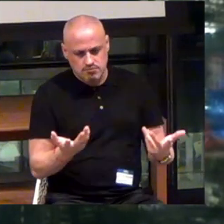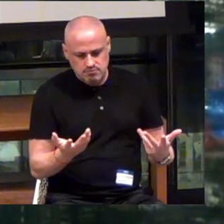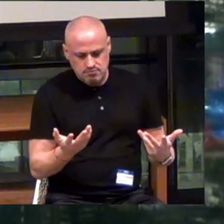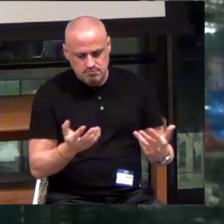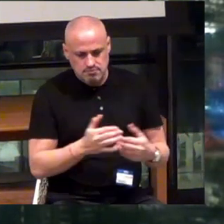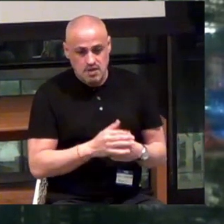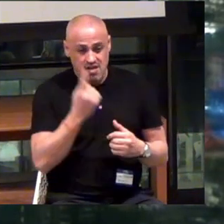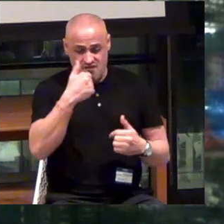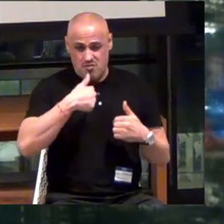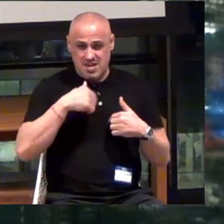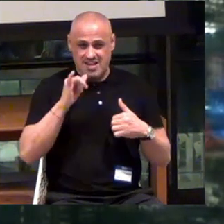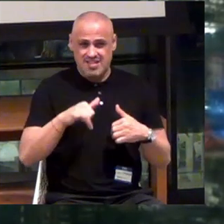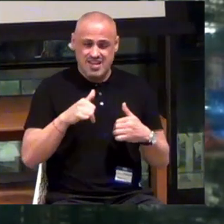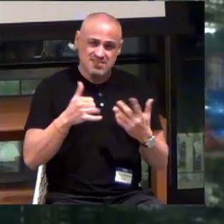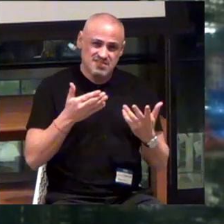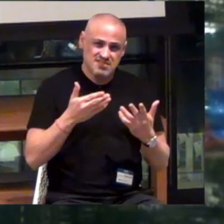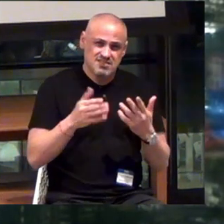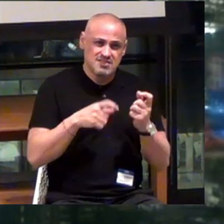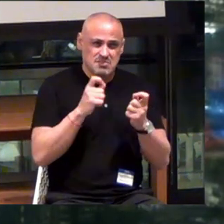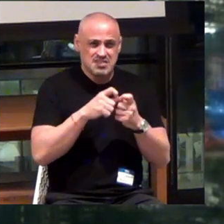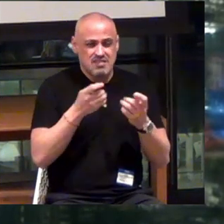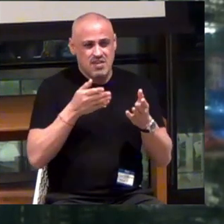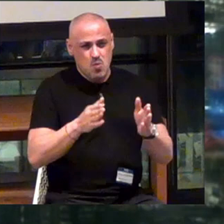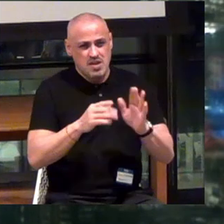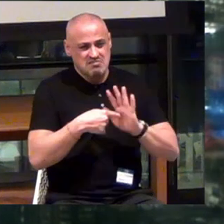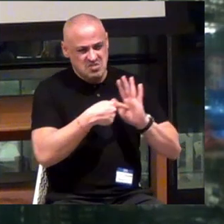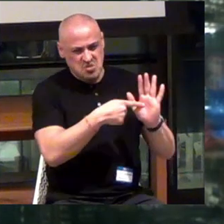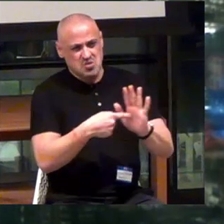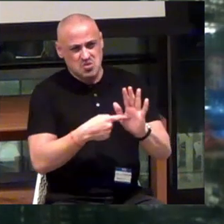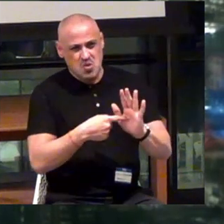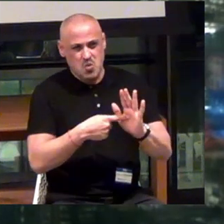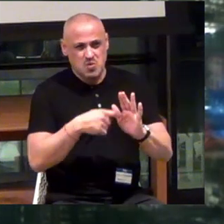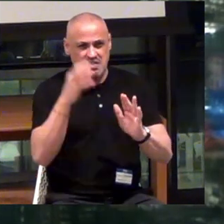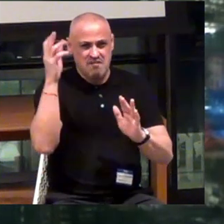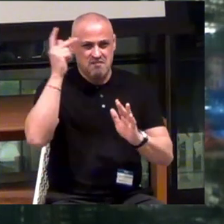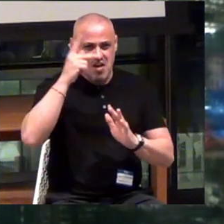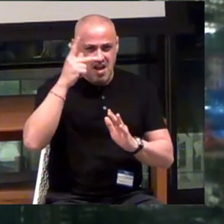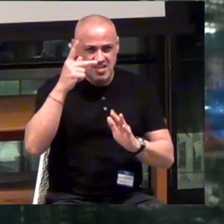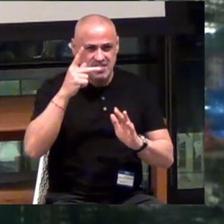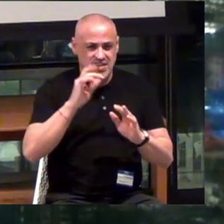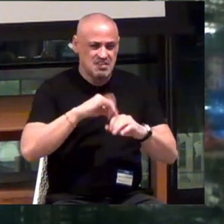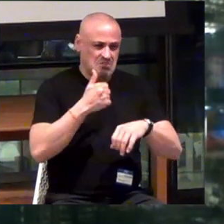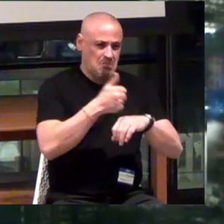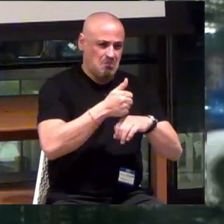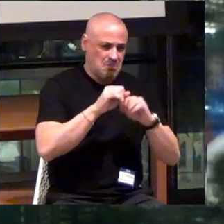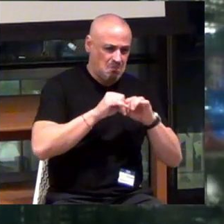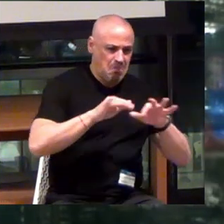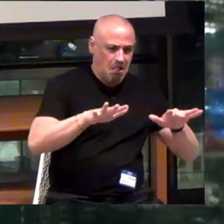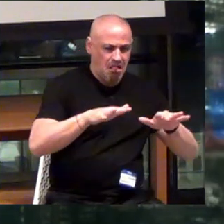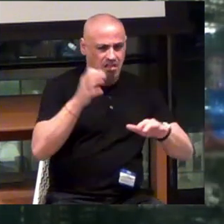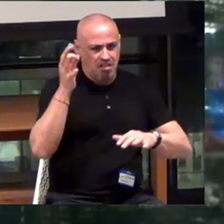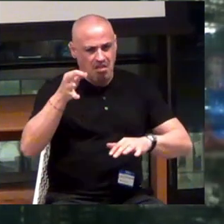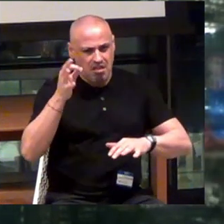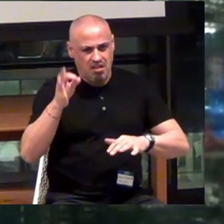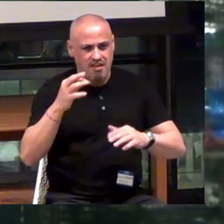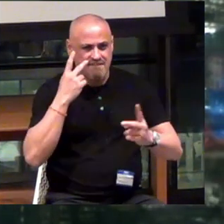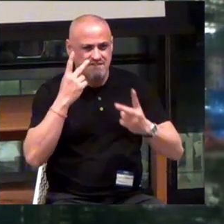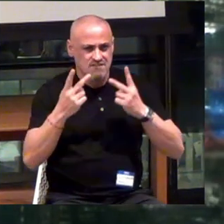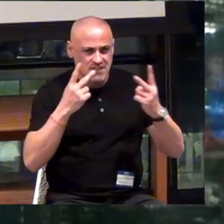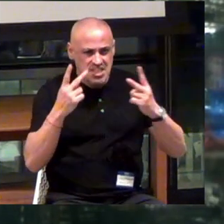And to me, that's in certain ways an indictment of the philosophy. It's an indictment of the vision of founders.